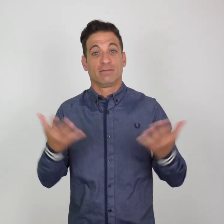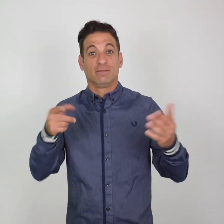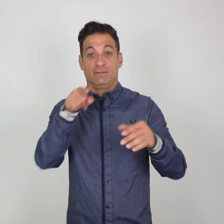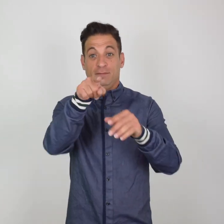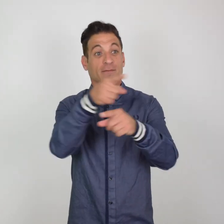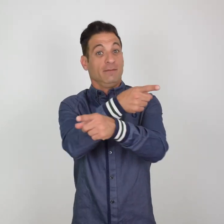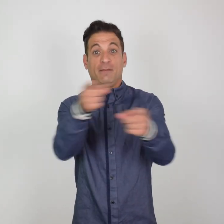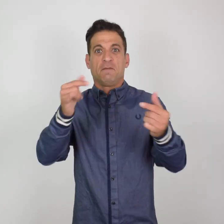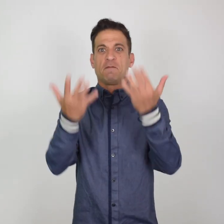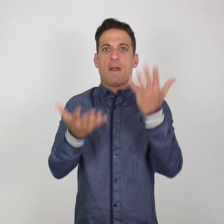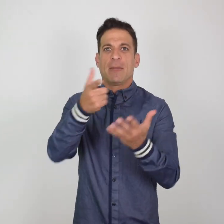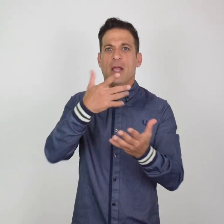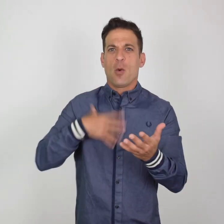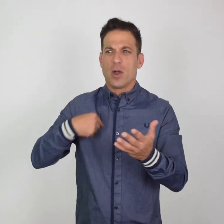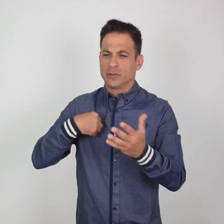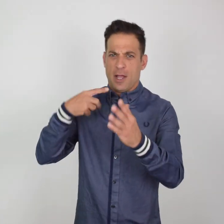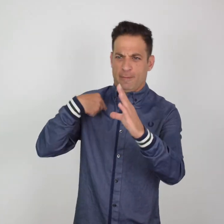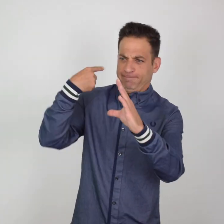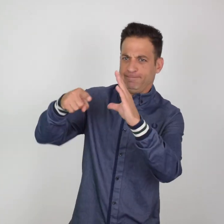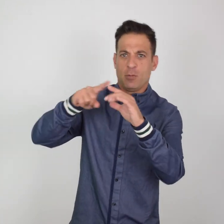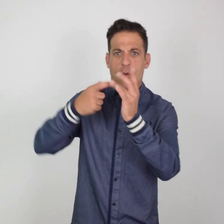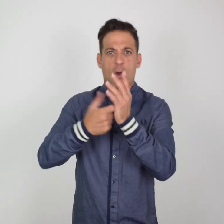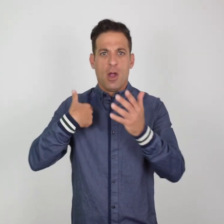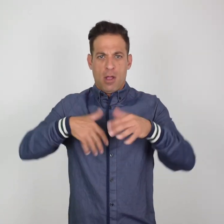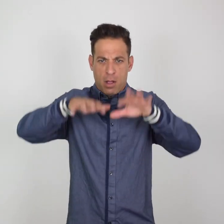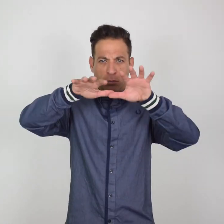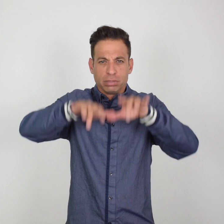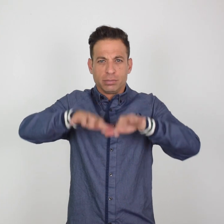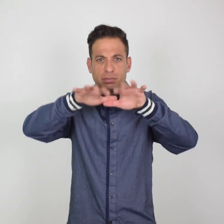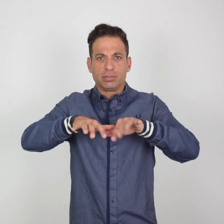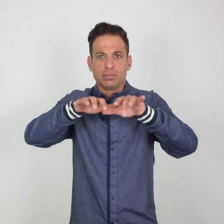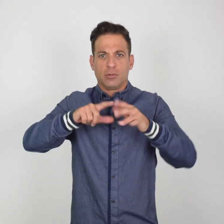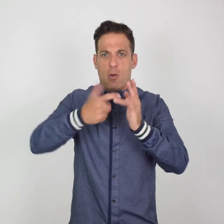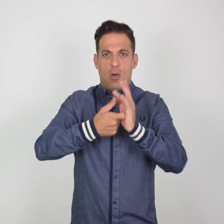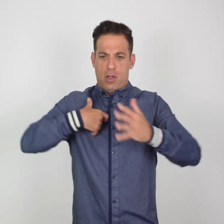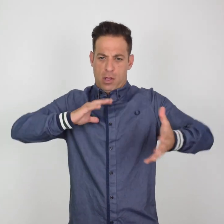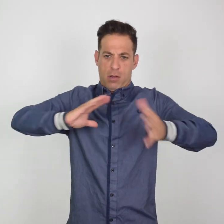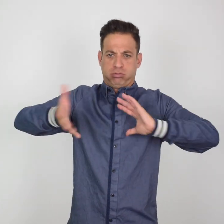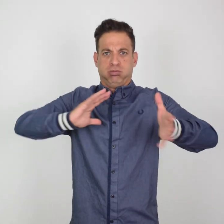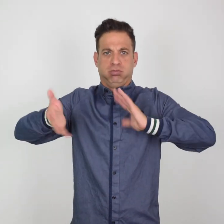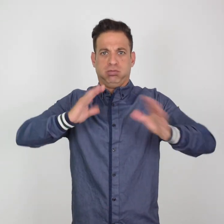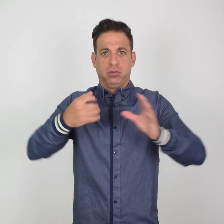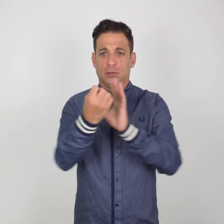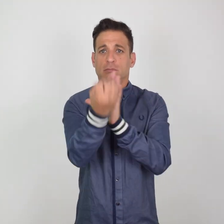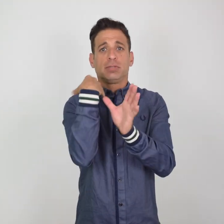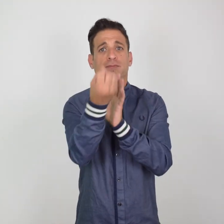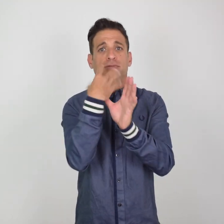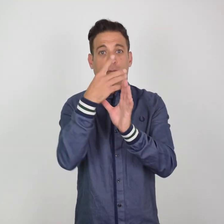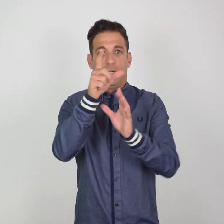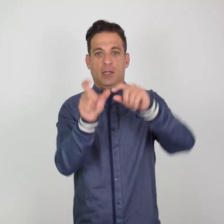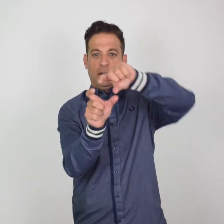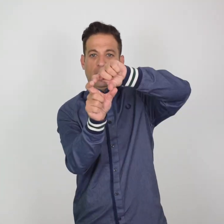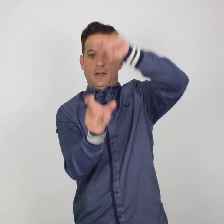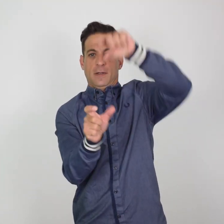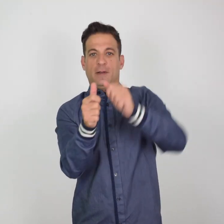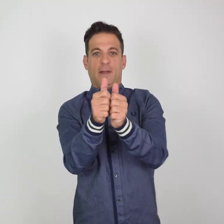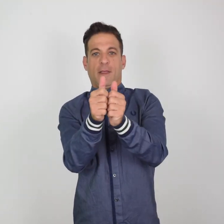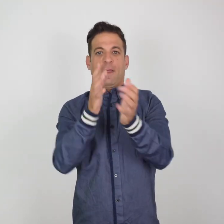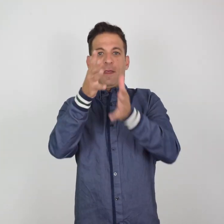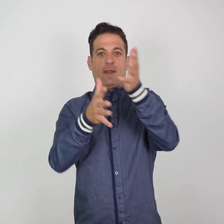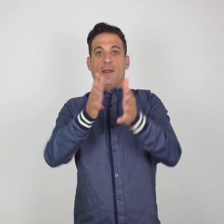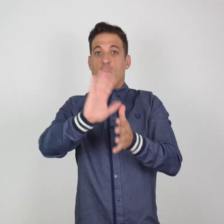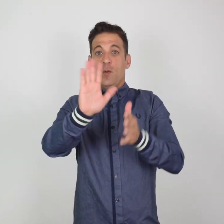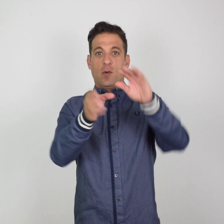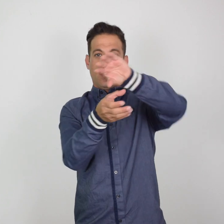You can email your text or video comments